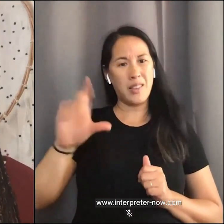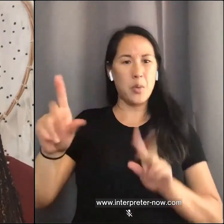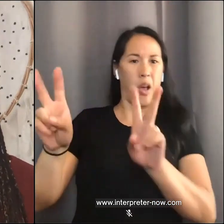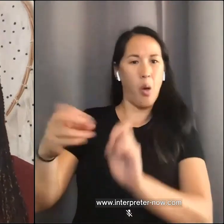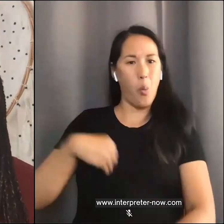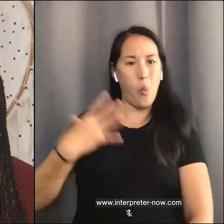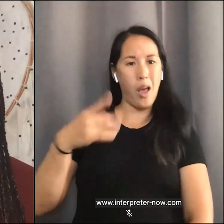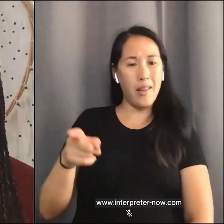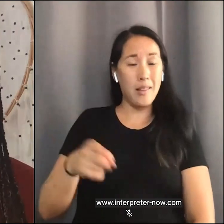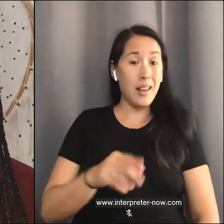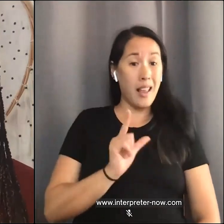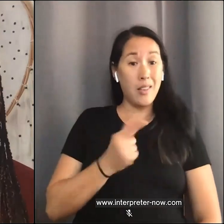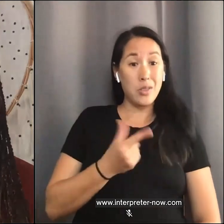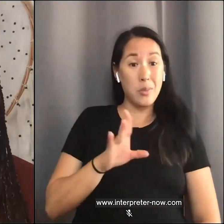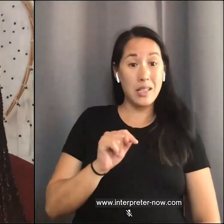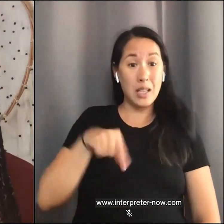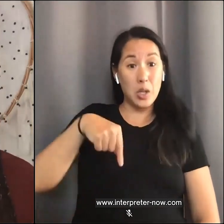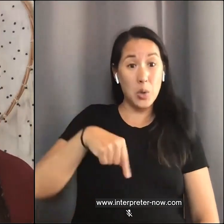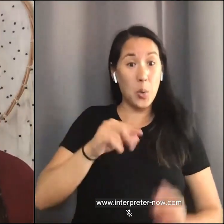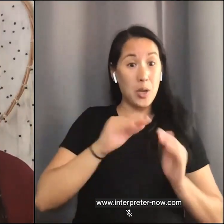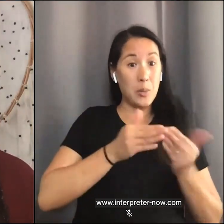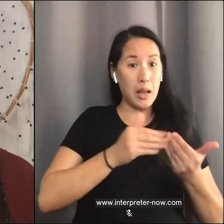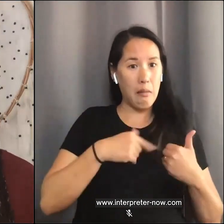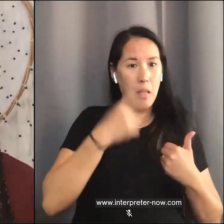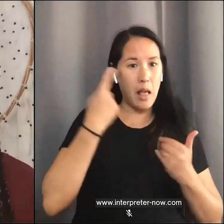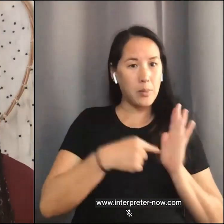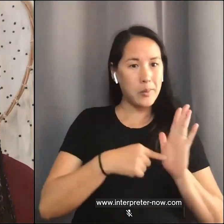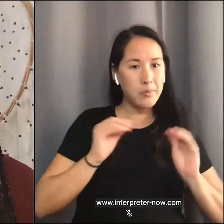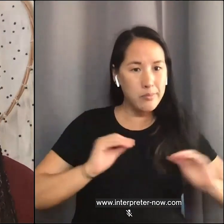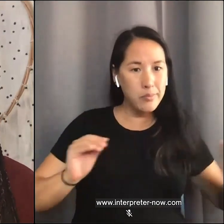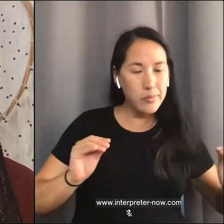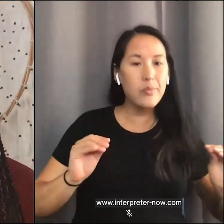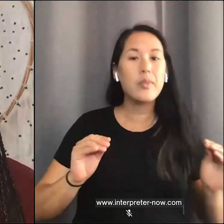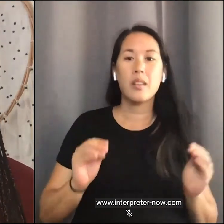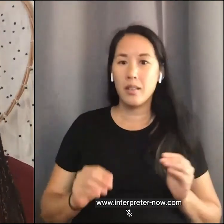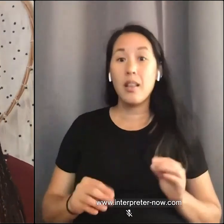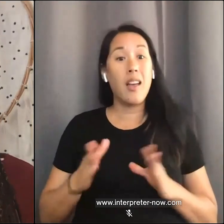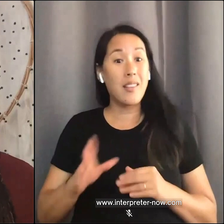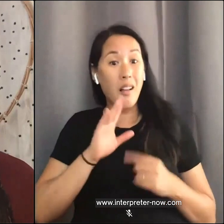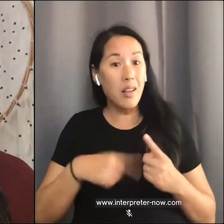much less if we take it a step further and talk about Black female bodies or Black transsexual